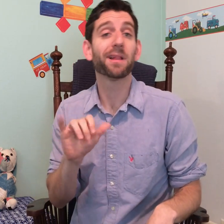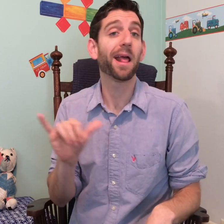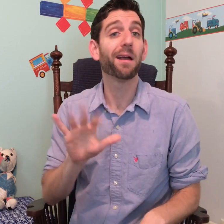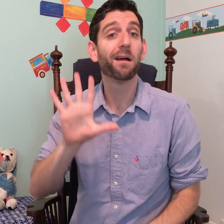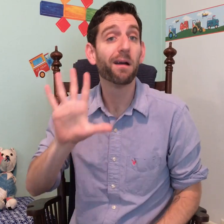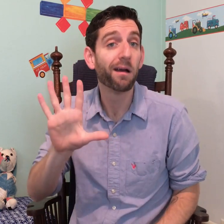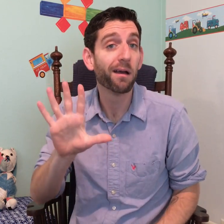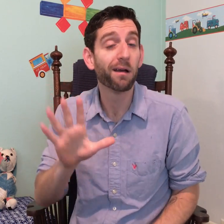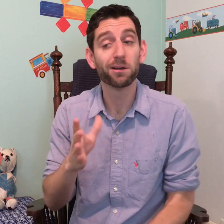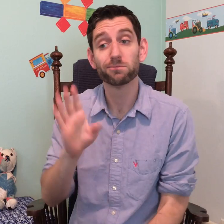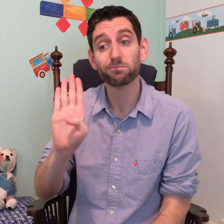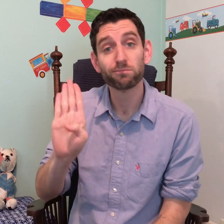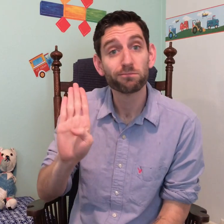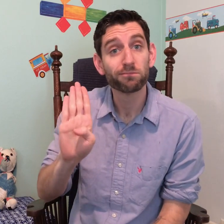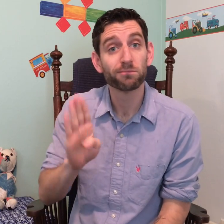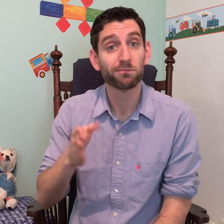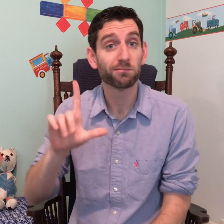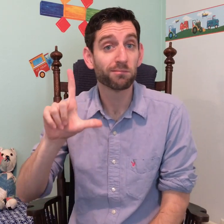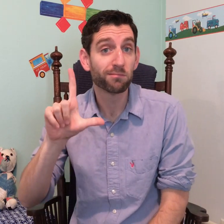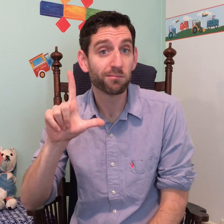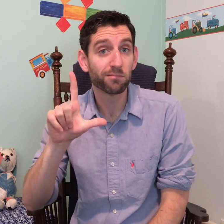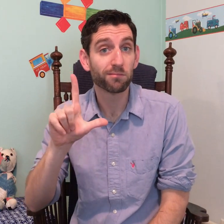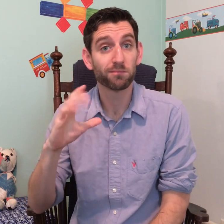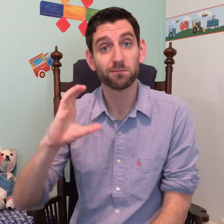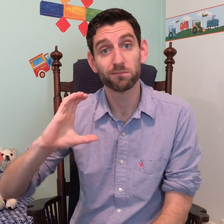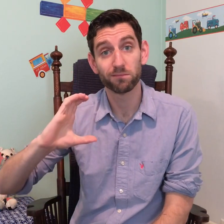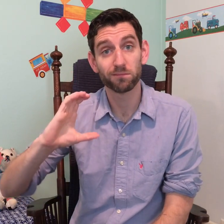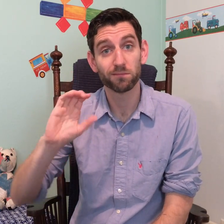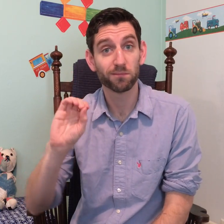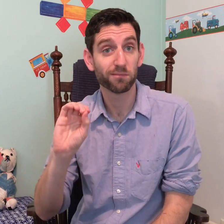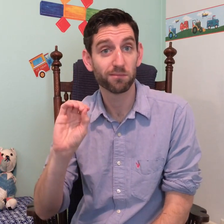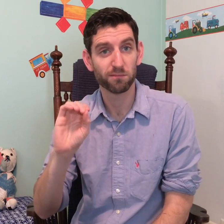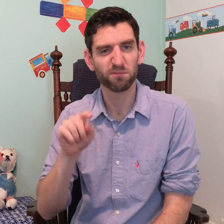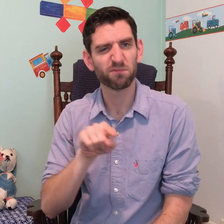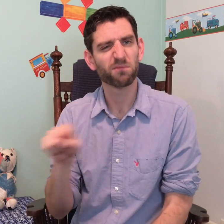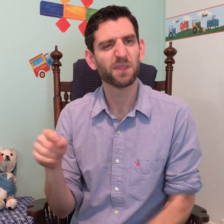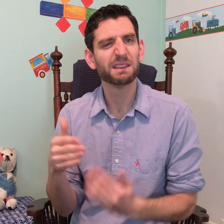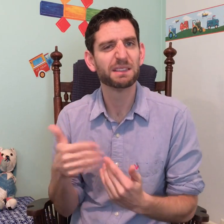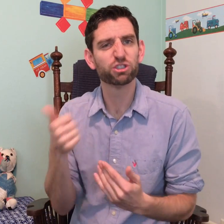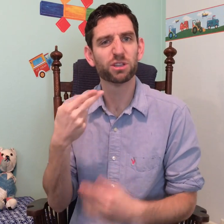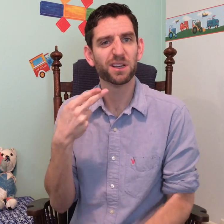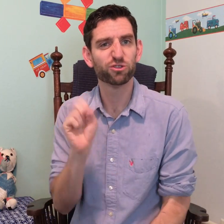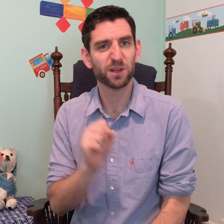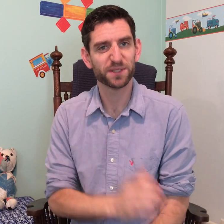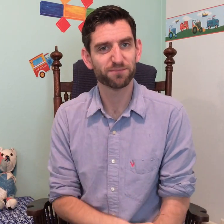like 5, B, L, C, and O, those are easier handshapes to make.